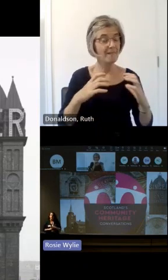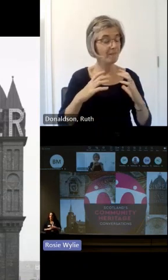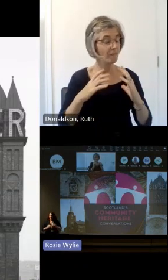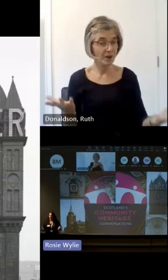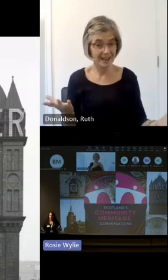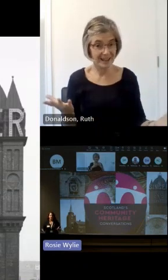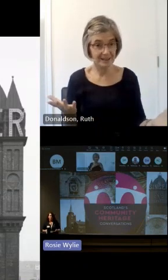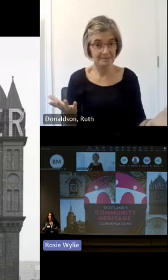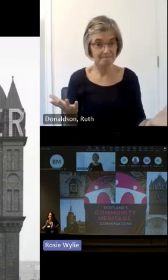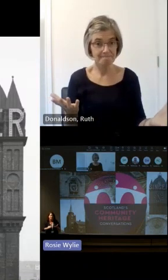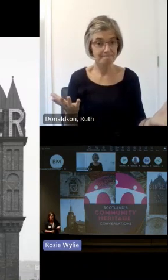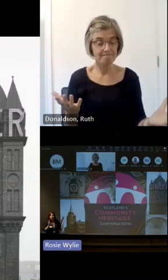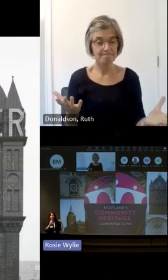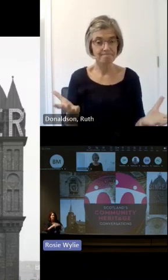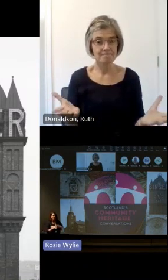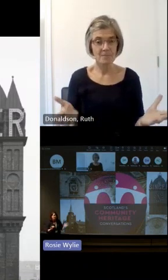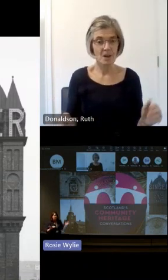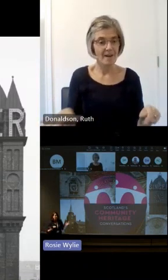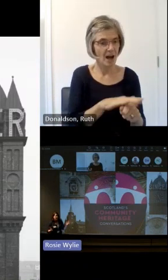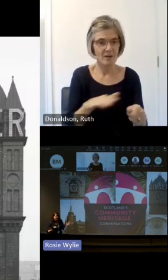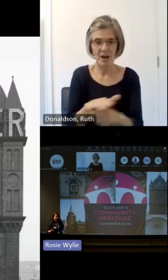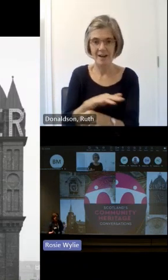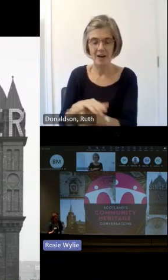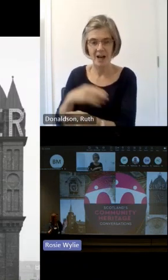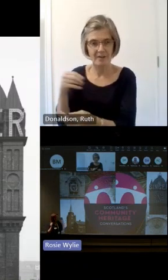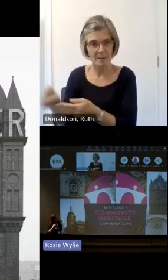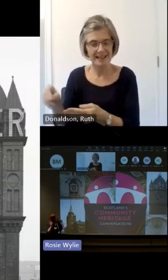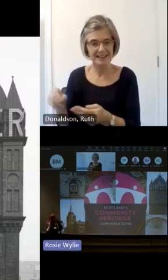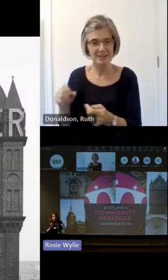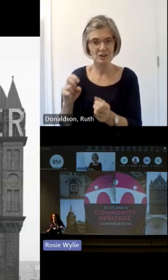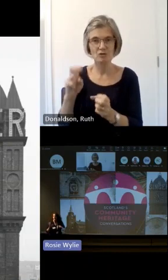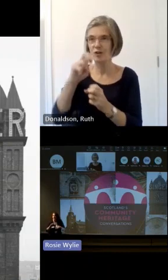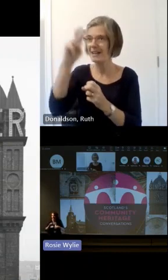participation costs like buses if they need PPE that kind of thing I'm here all day please get in